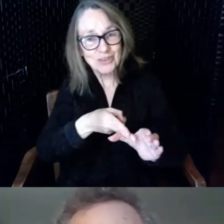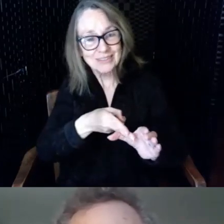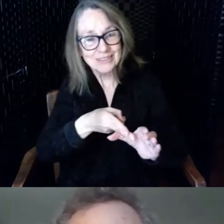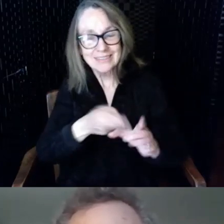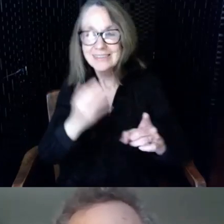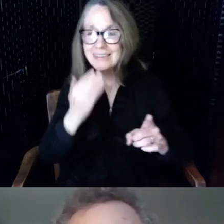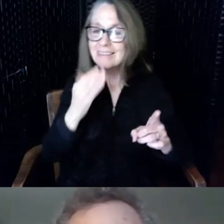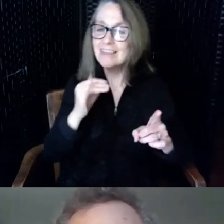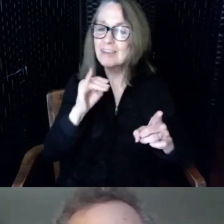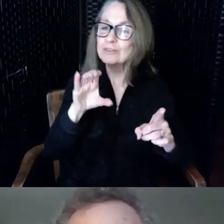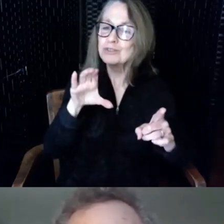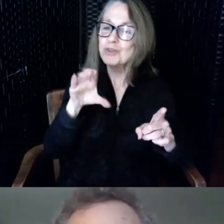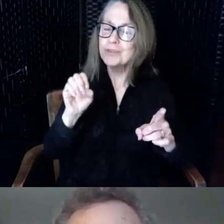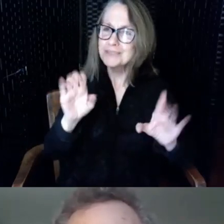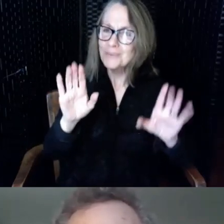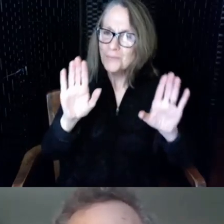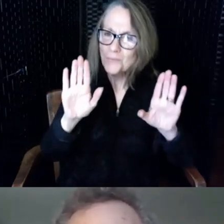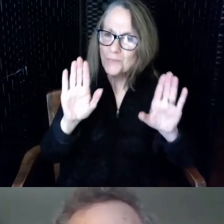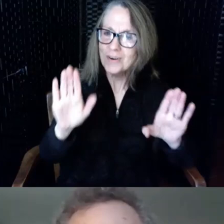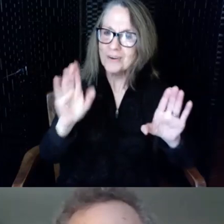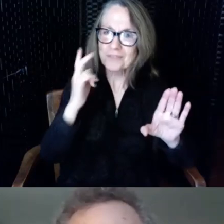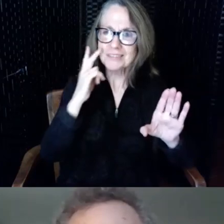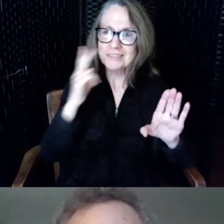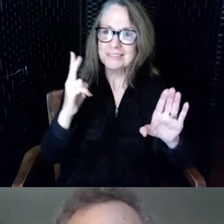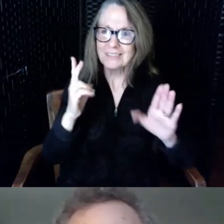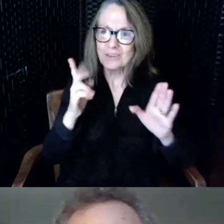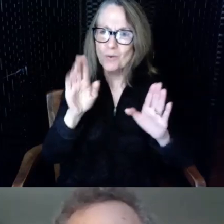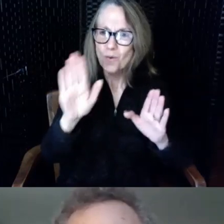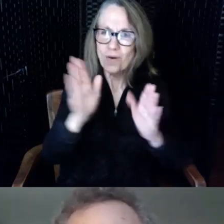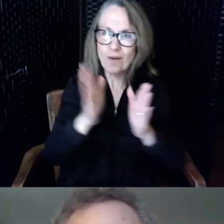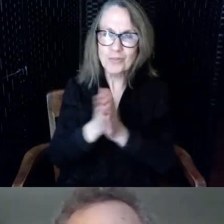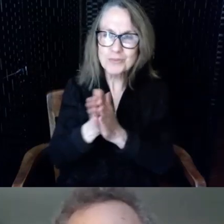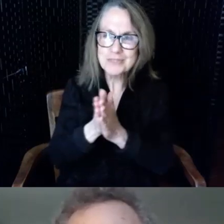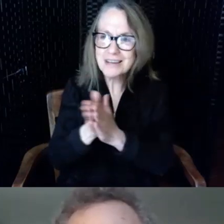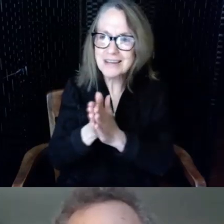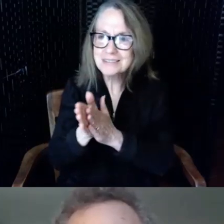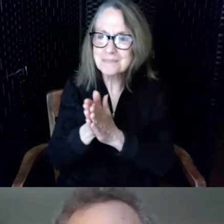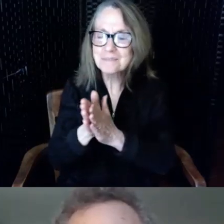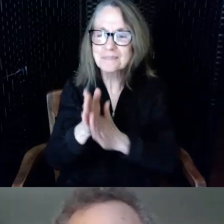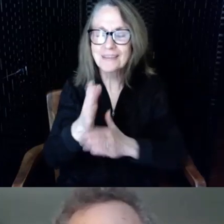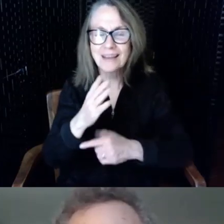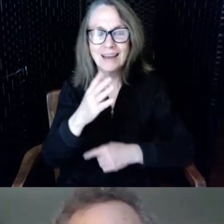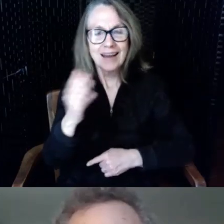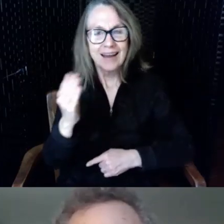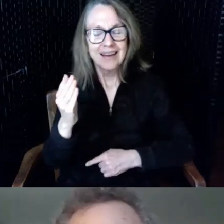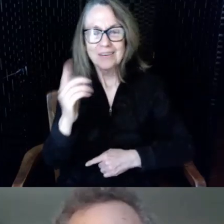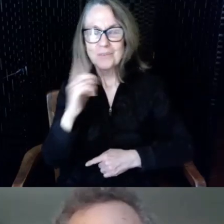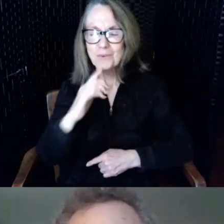it's wonderful to see such enthusiasm and we welcome the East Providence